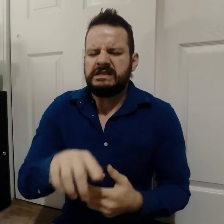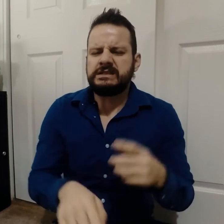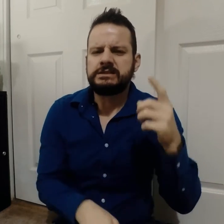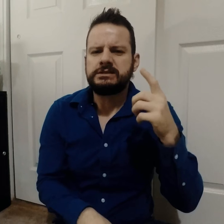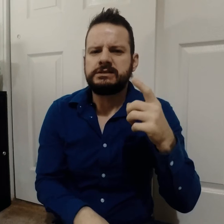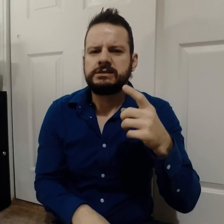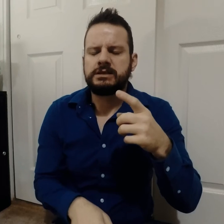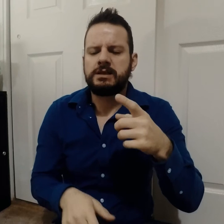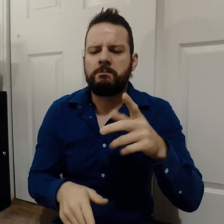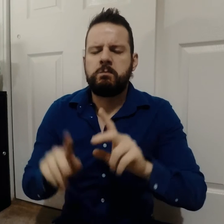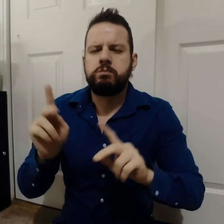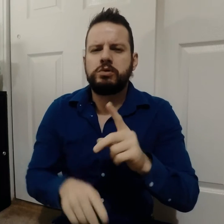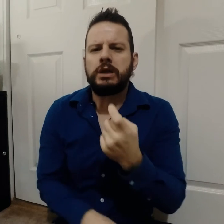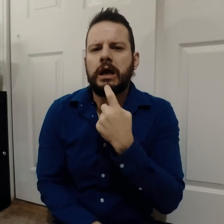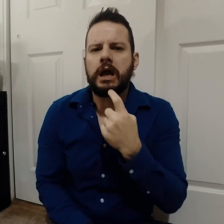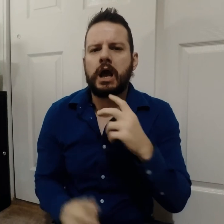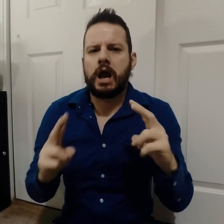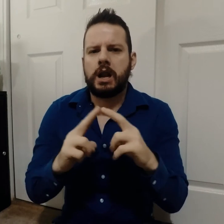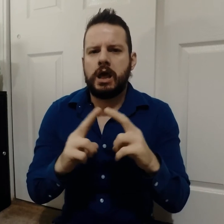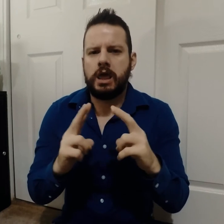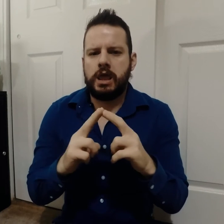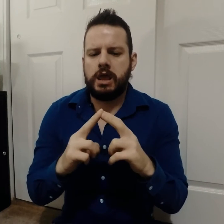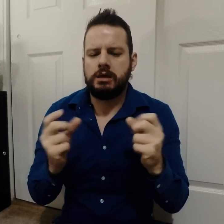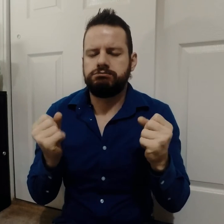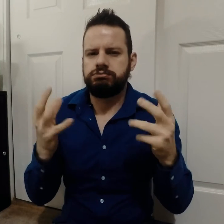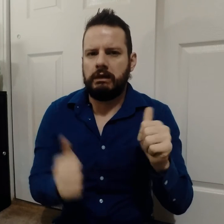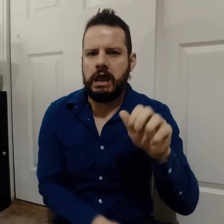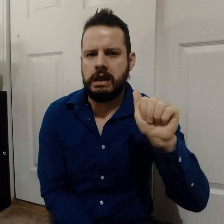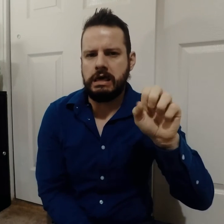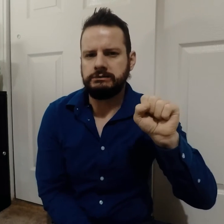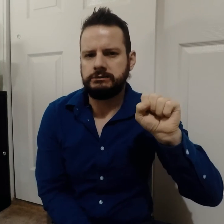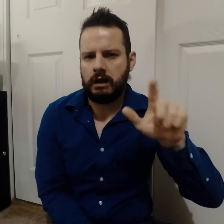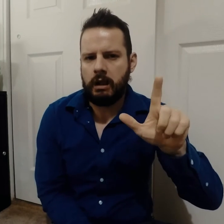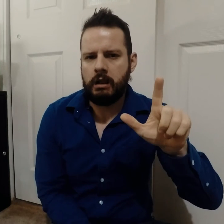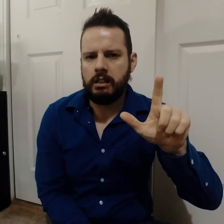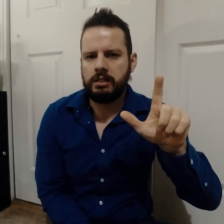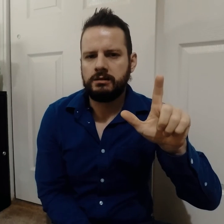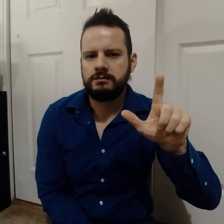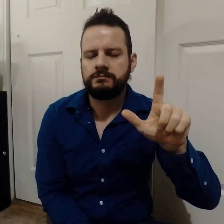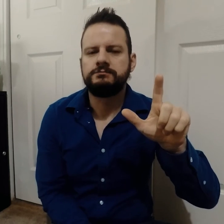It's for those who know American Sign Language, ASL.